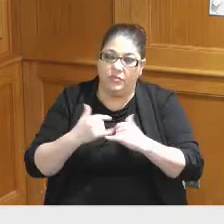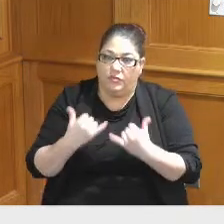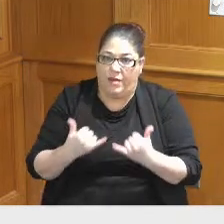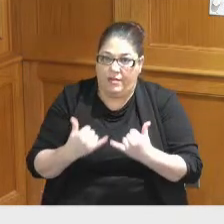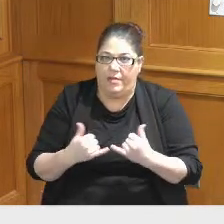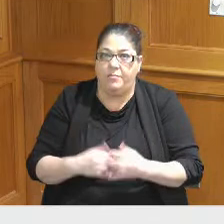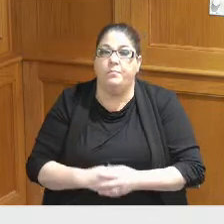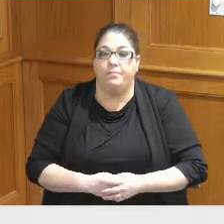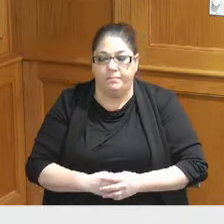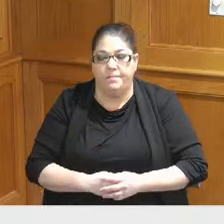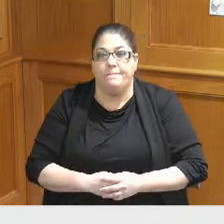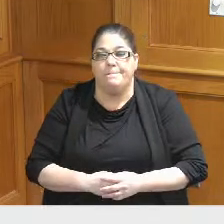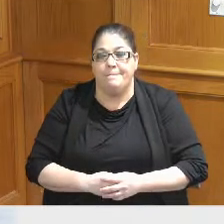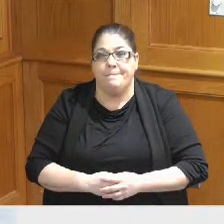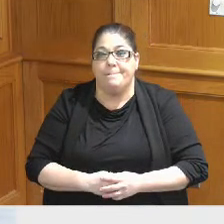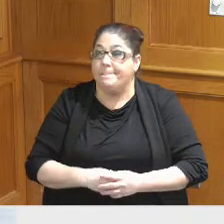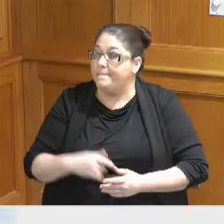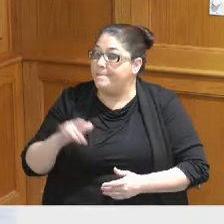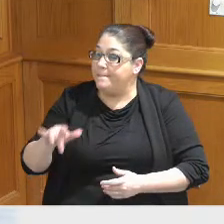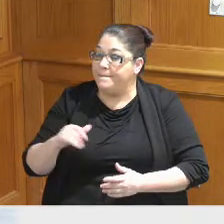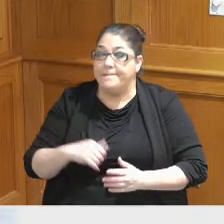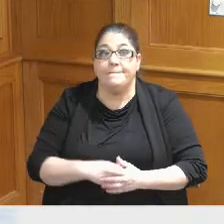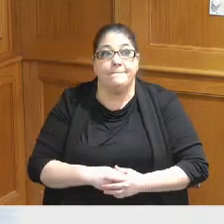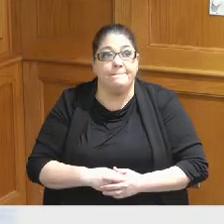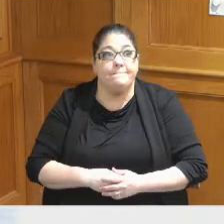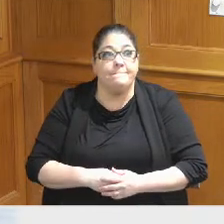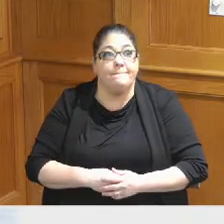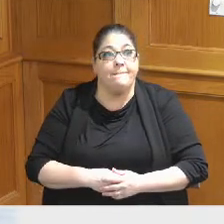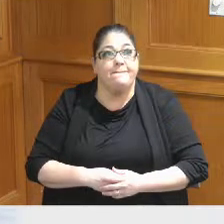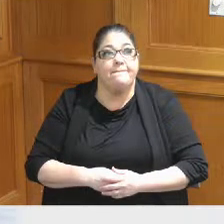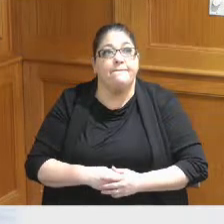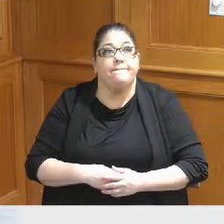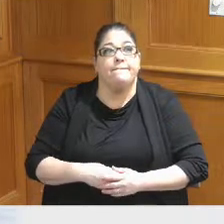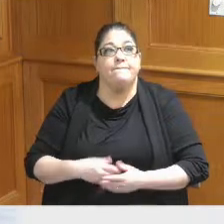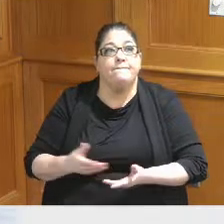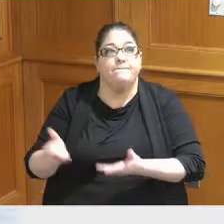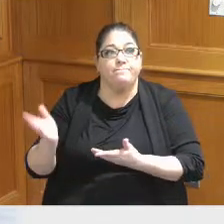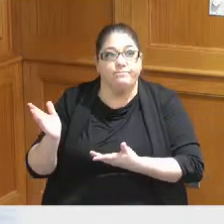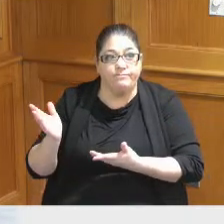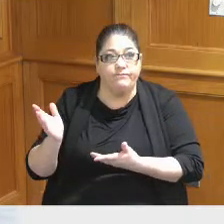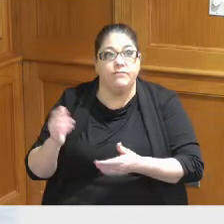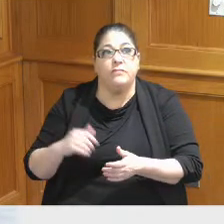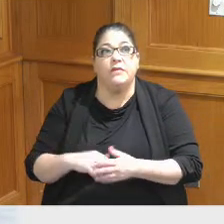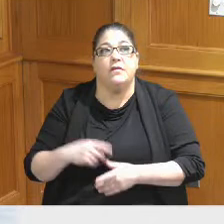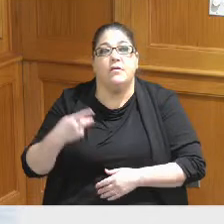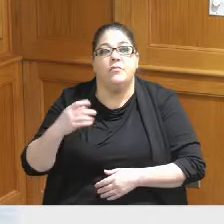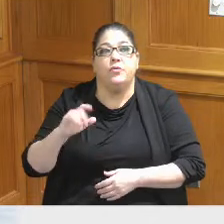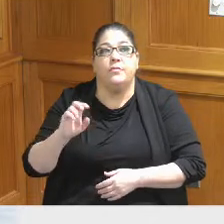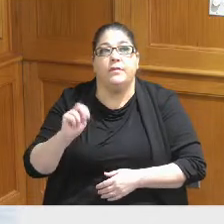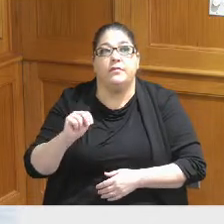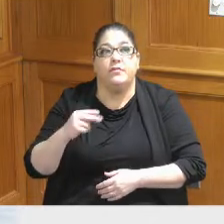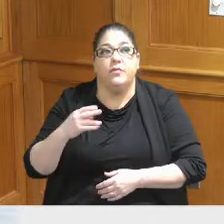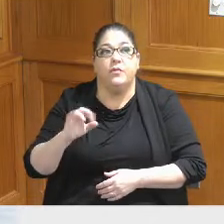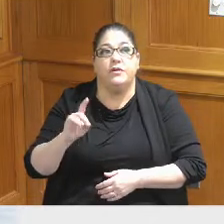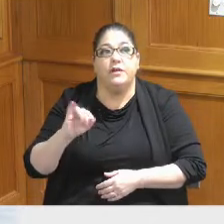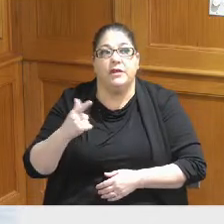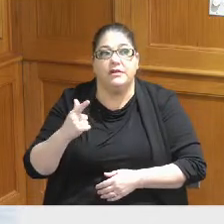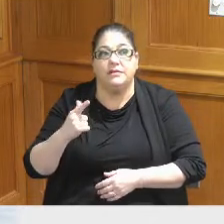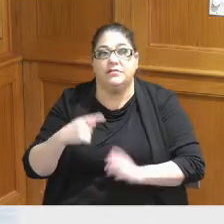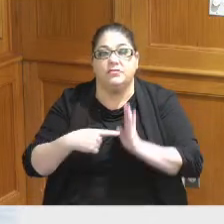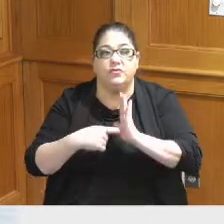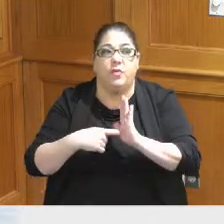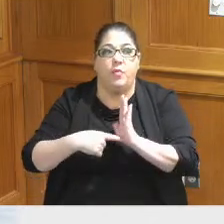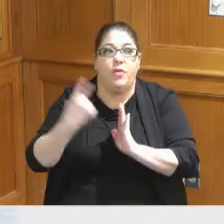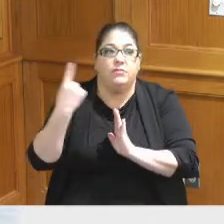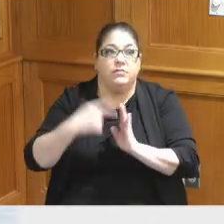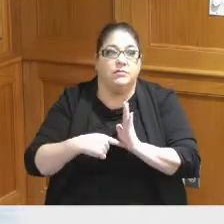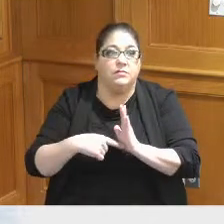process Leslie so again I think this has been shown once before but just wanted to throw